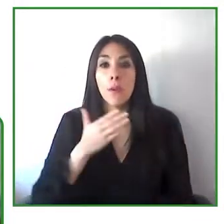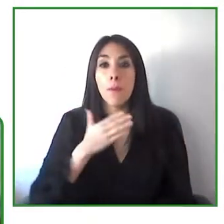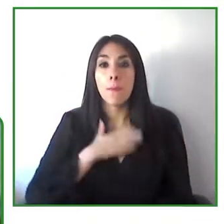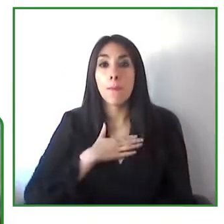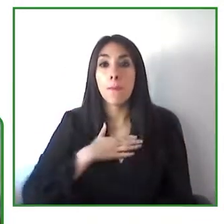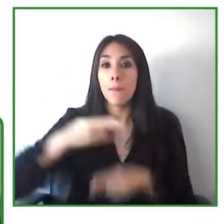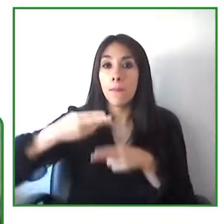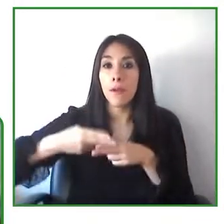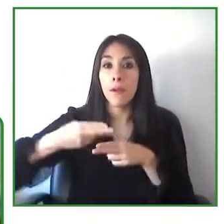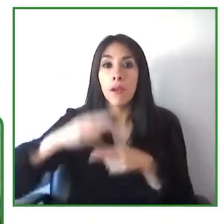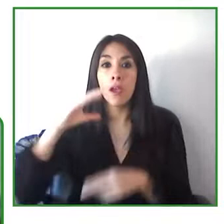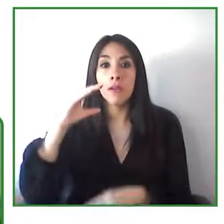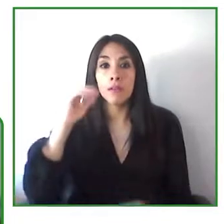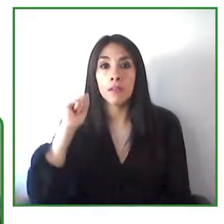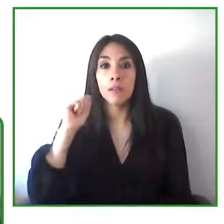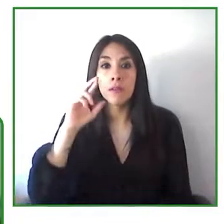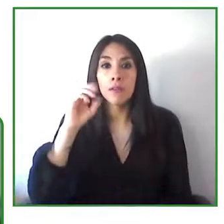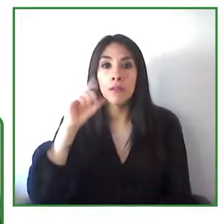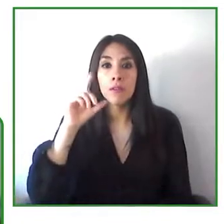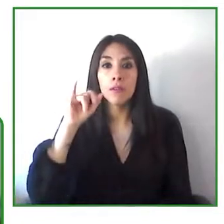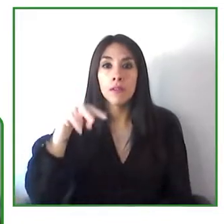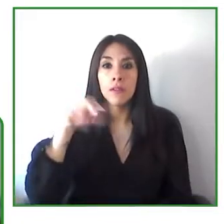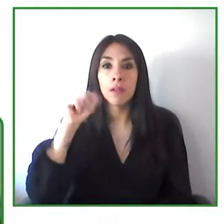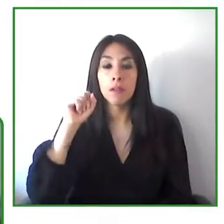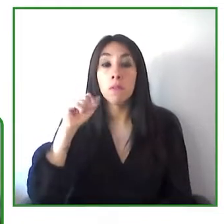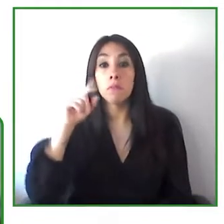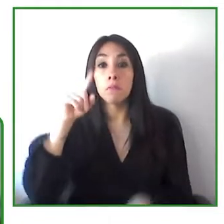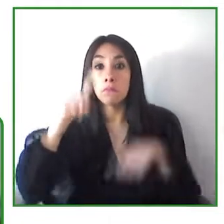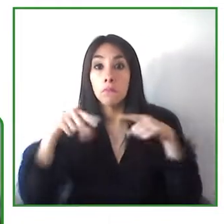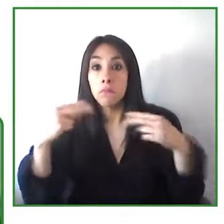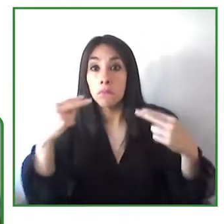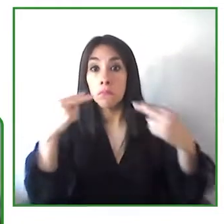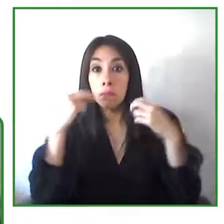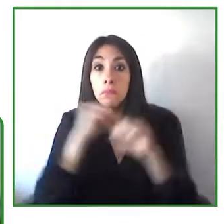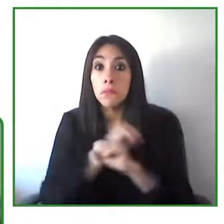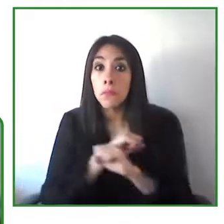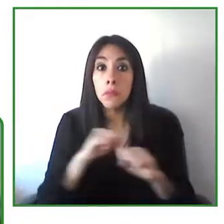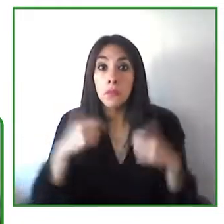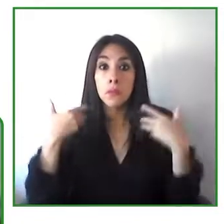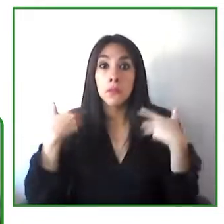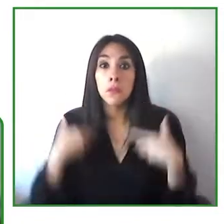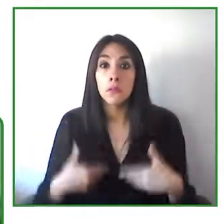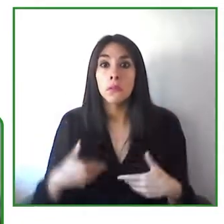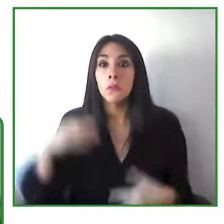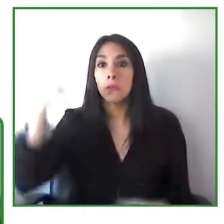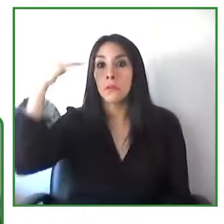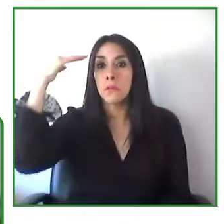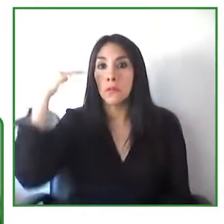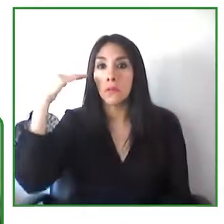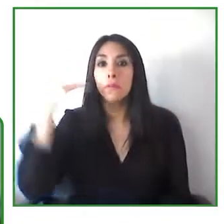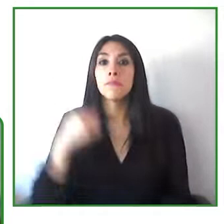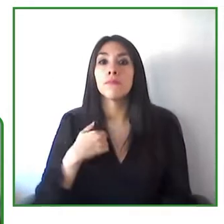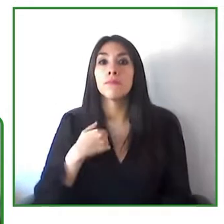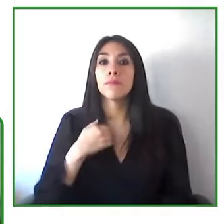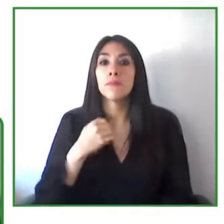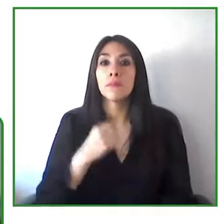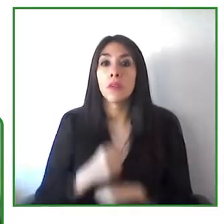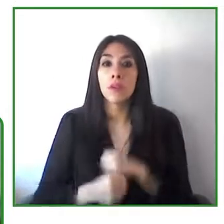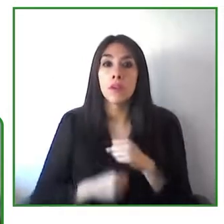am a middle-aged woman with white skin brown hair and dress with a yellow blouse.